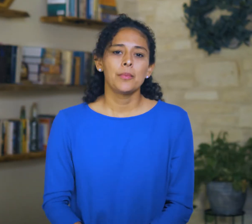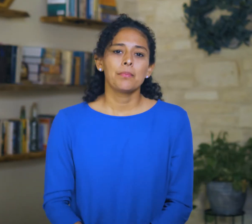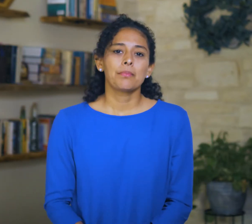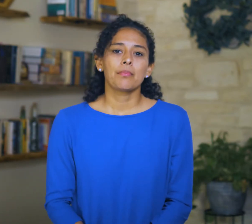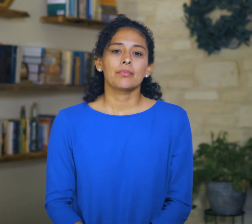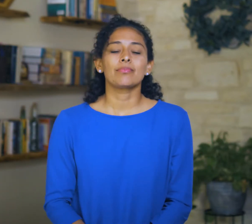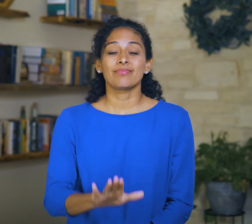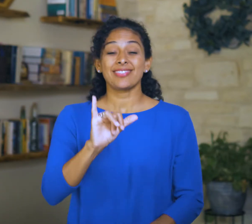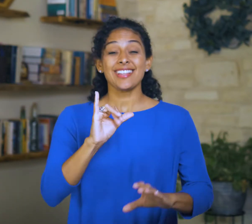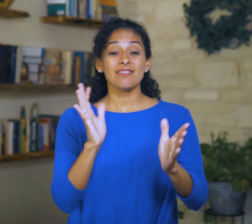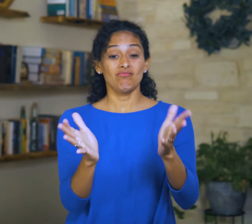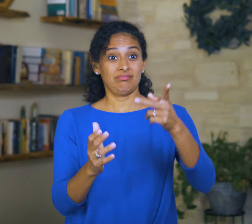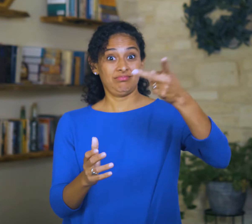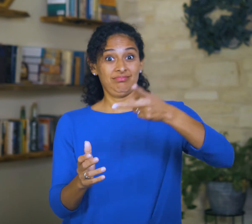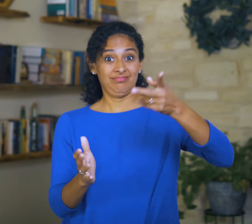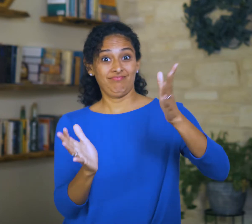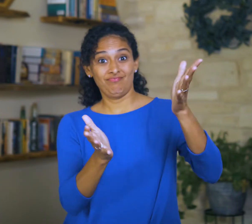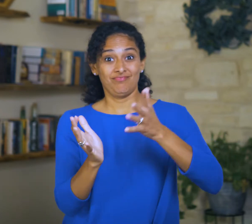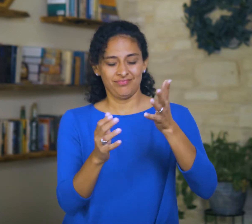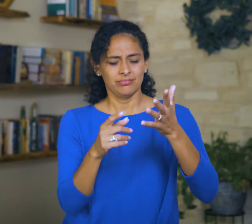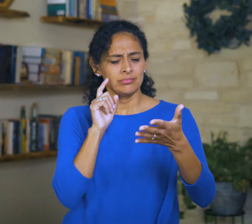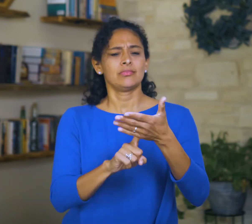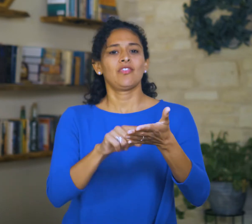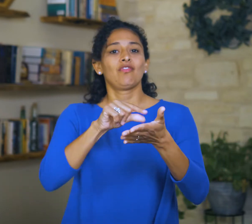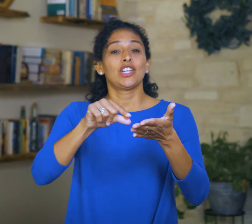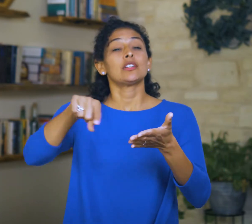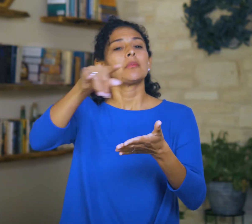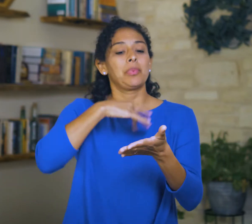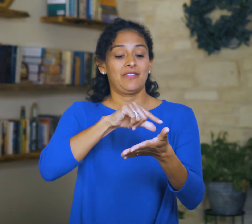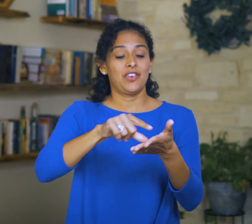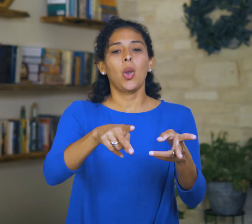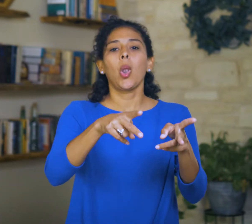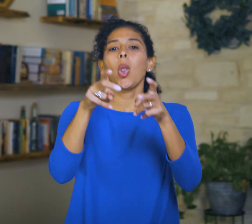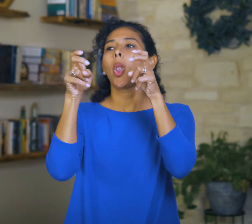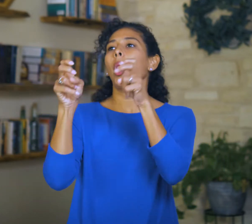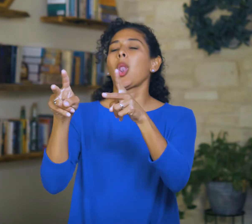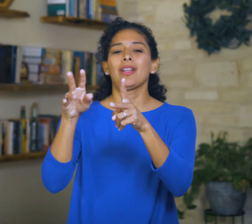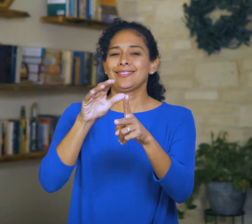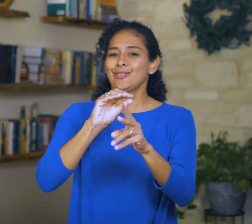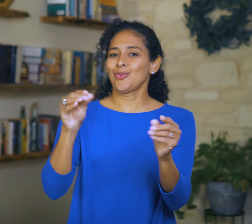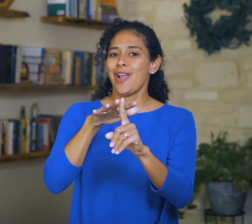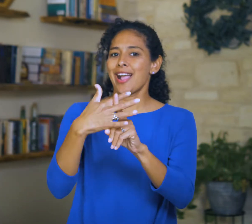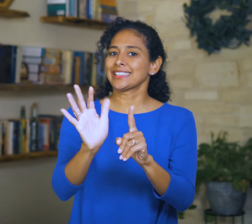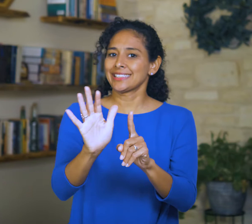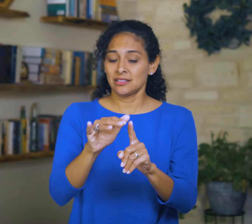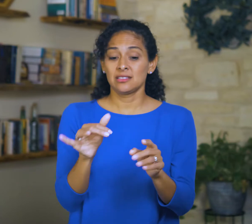In this conversation, we encounter a verse that’s often taken out of context: